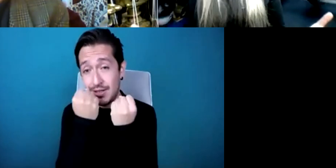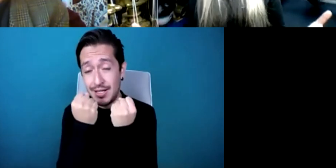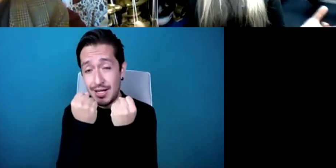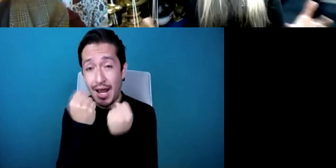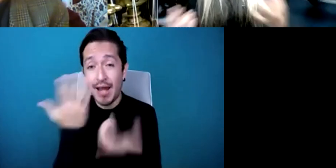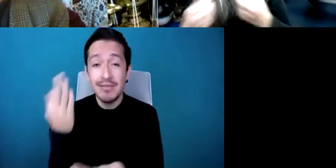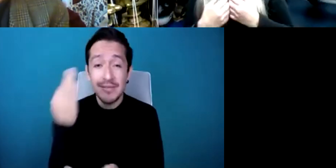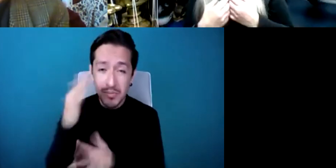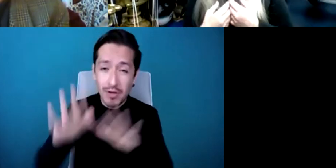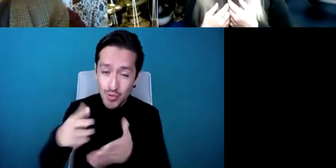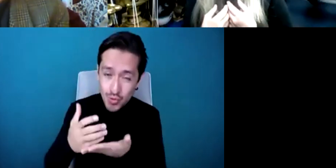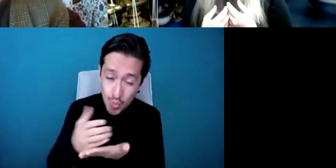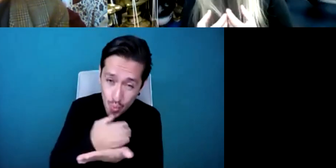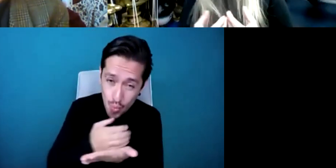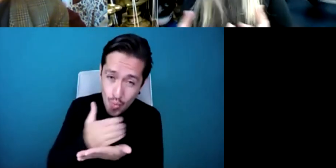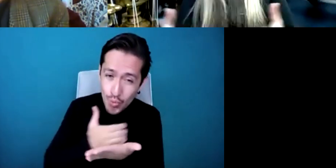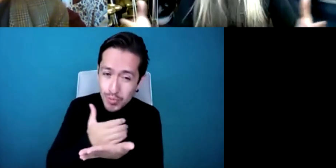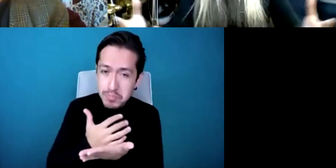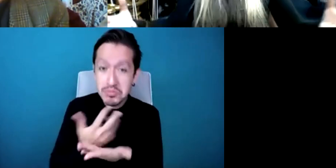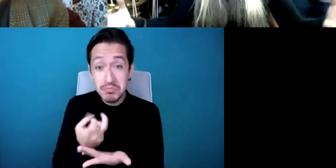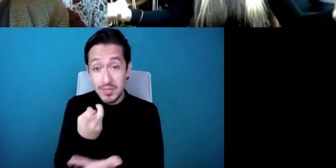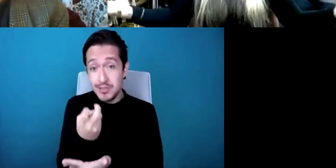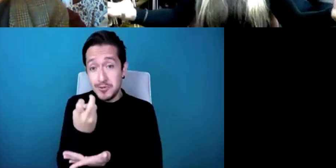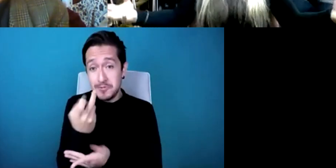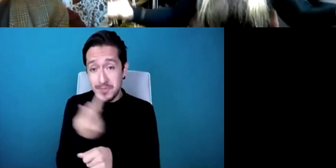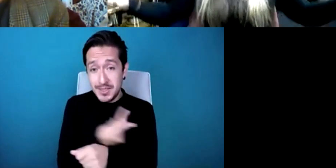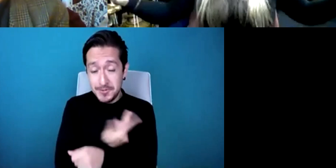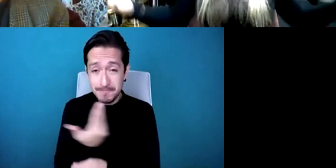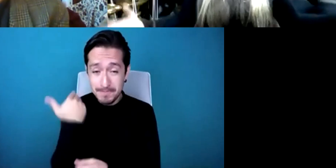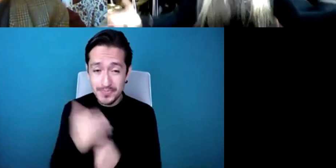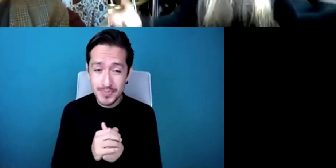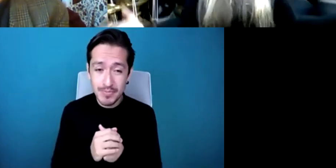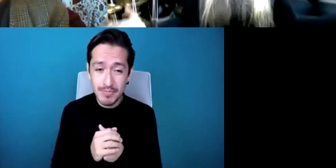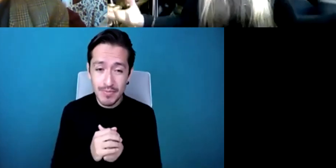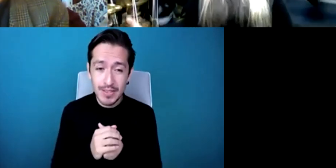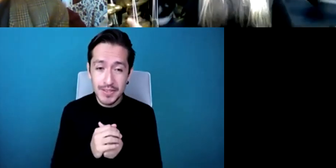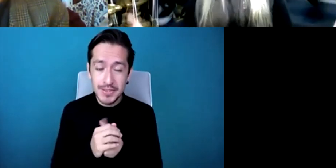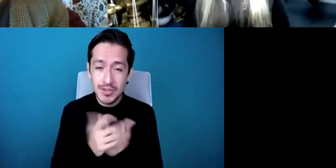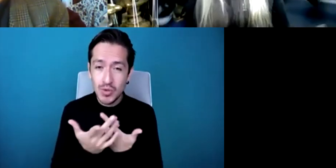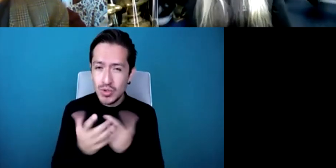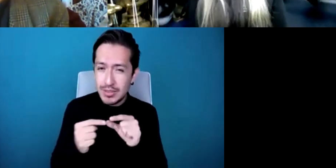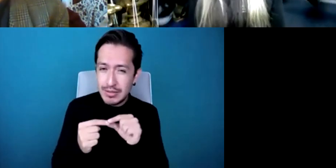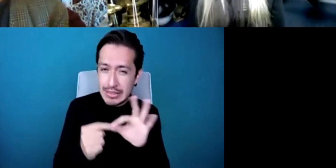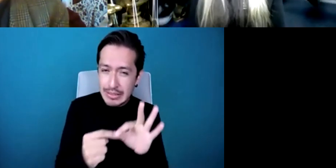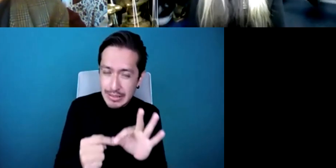is if conductors needed time to just sort of feel the percussion at the front of the orchestra